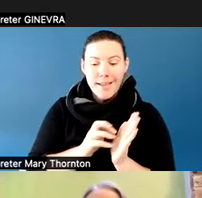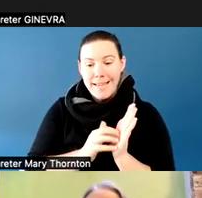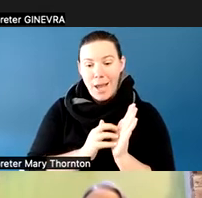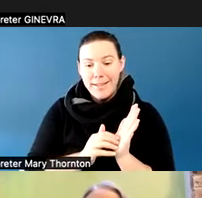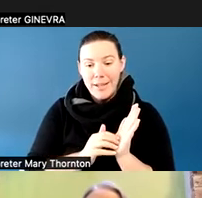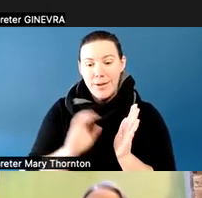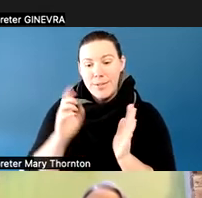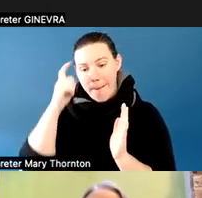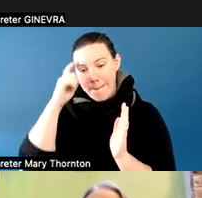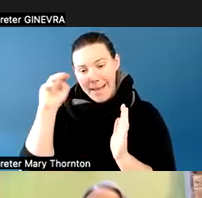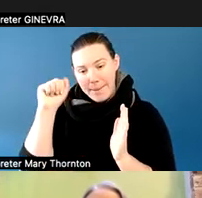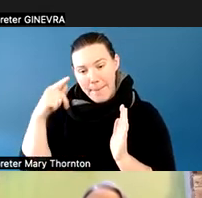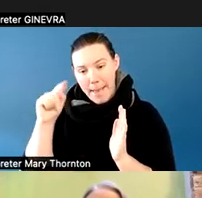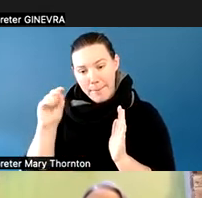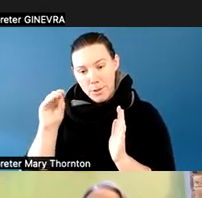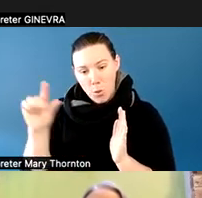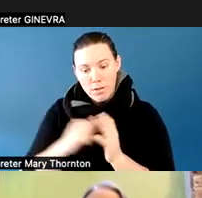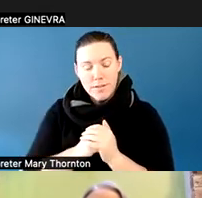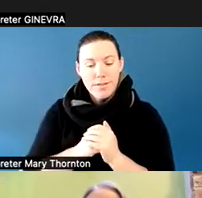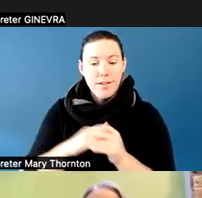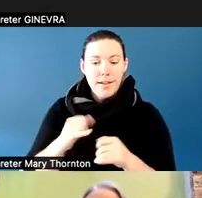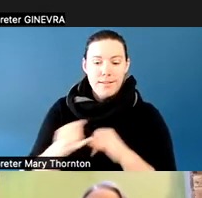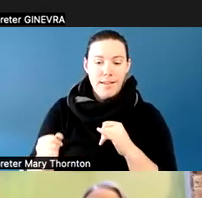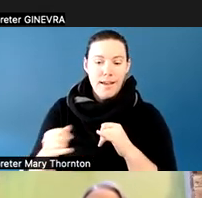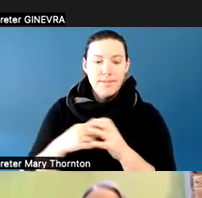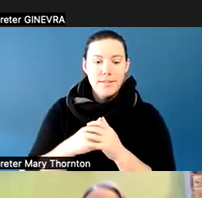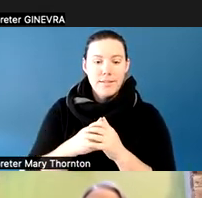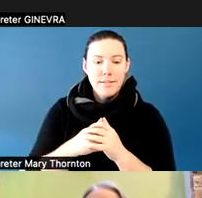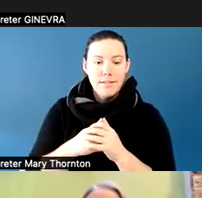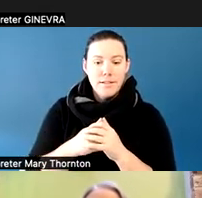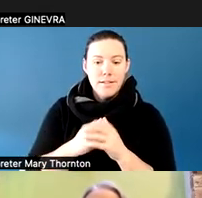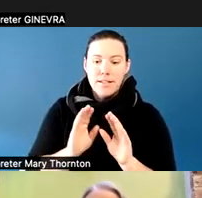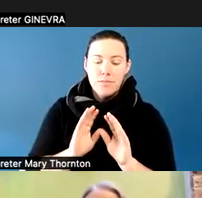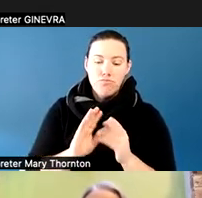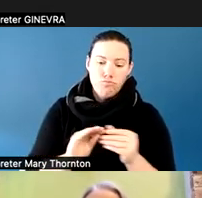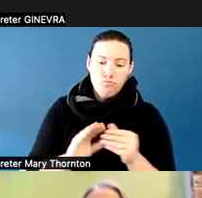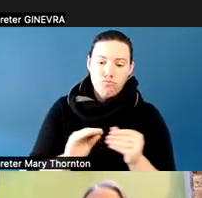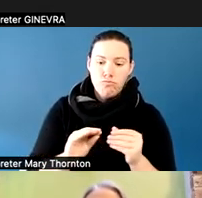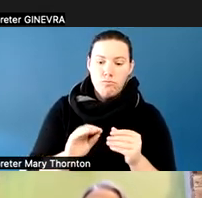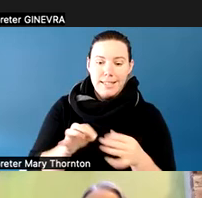And the last one is articulating challenges that students might be having.